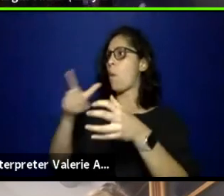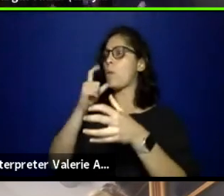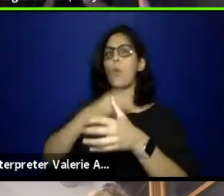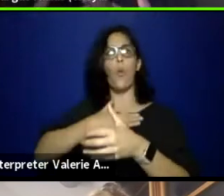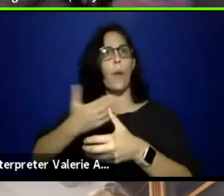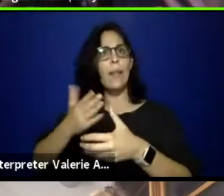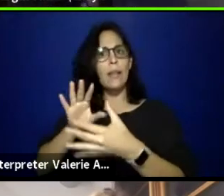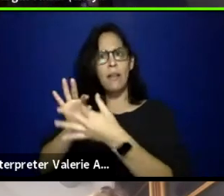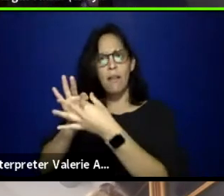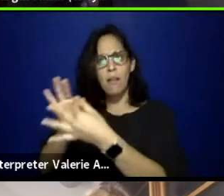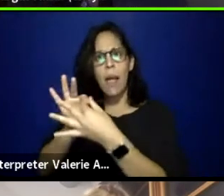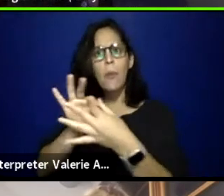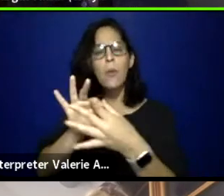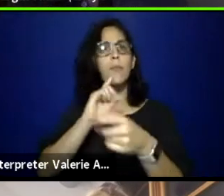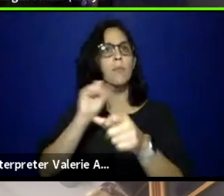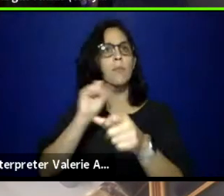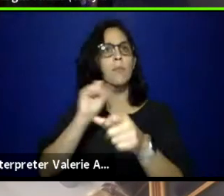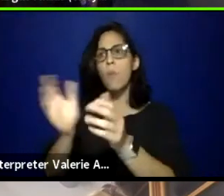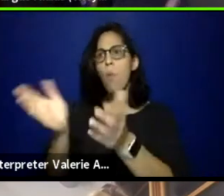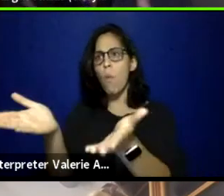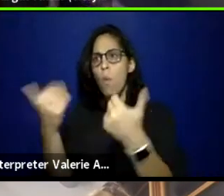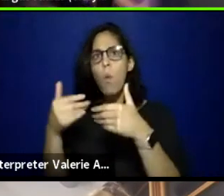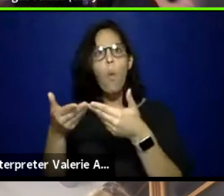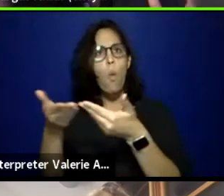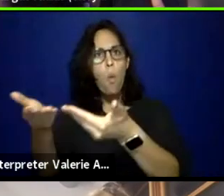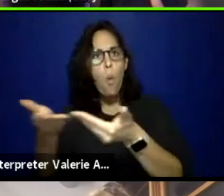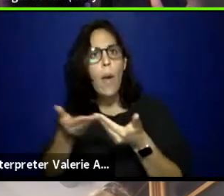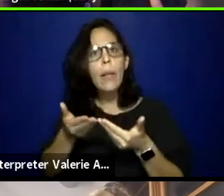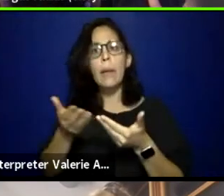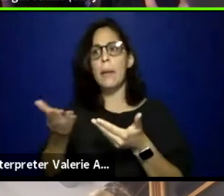and have that open space, who is welcoming